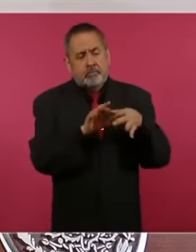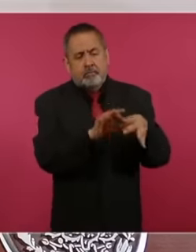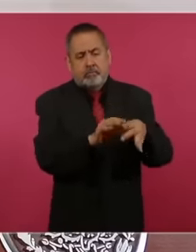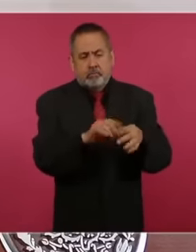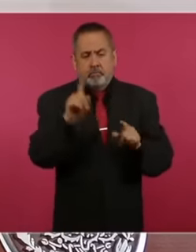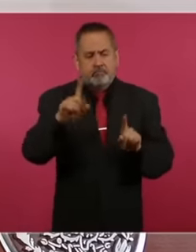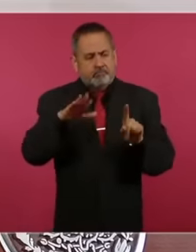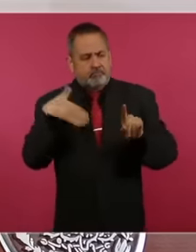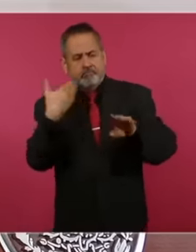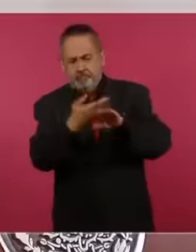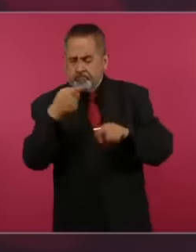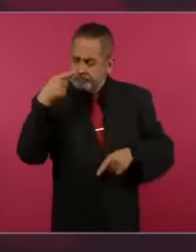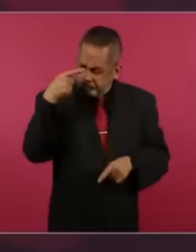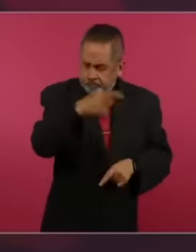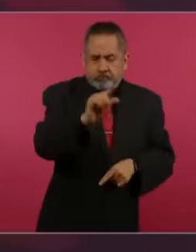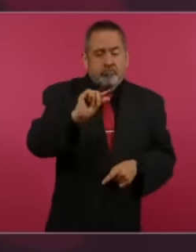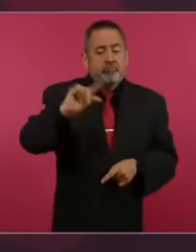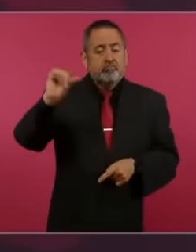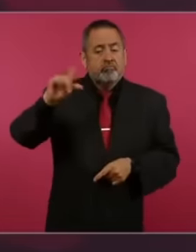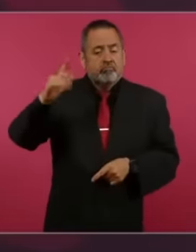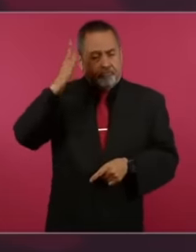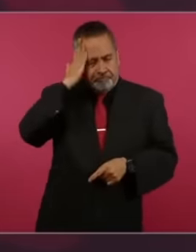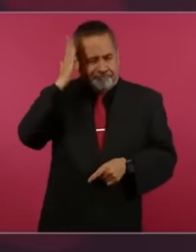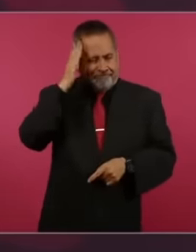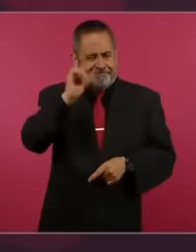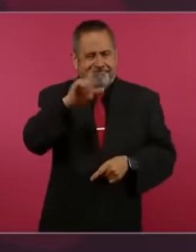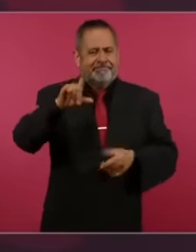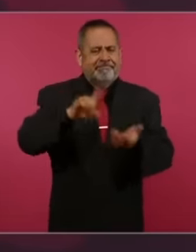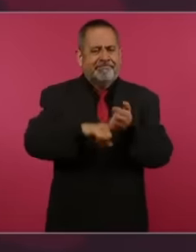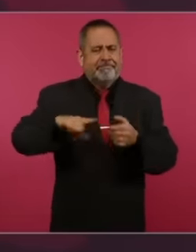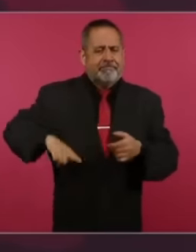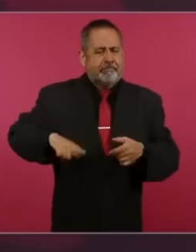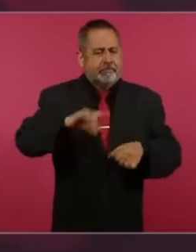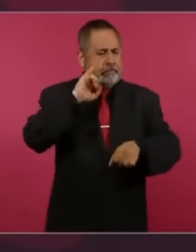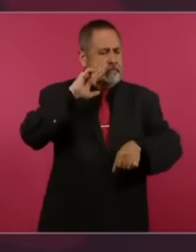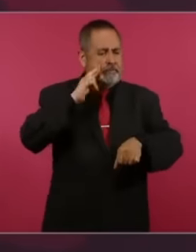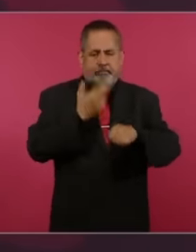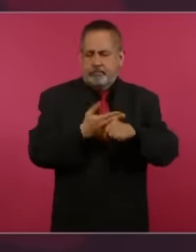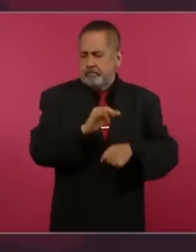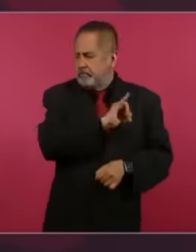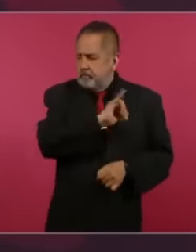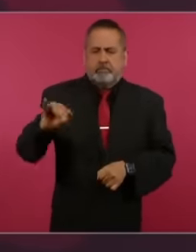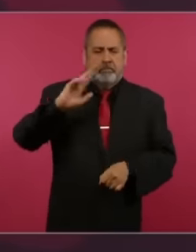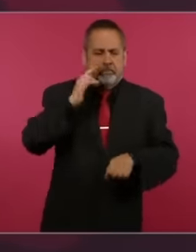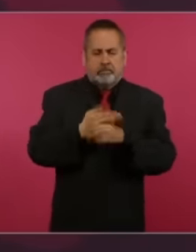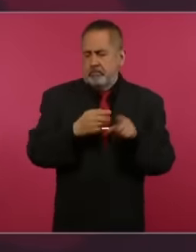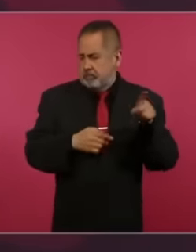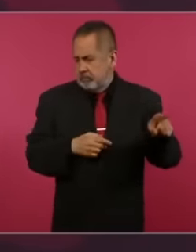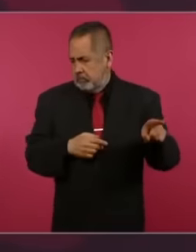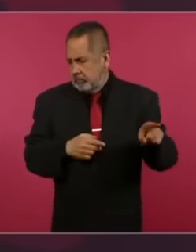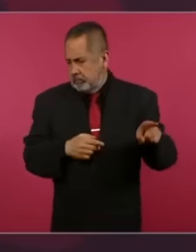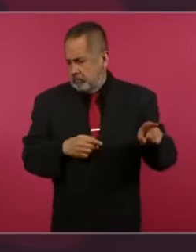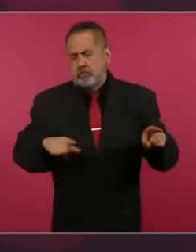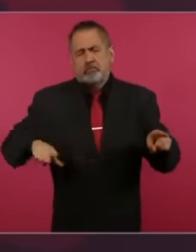a matter of uh one irresponsibility to say the